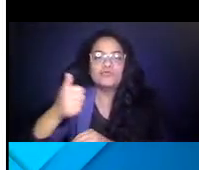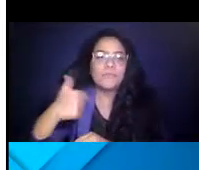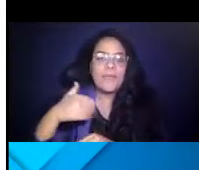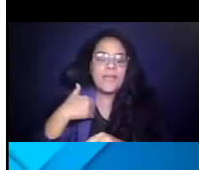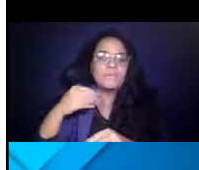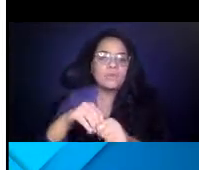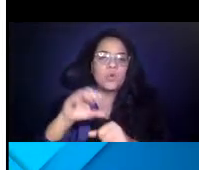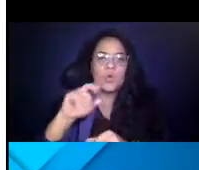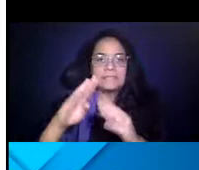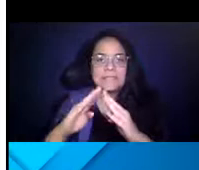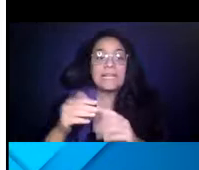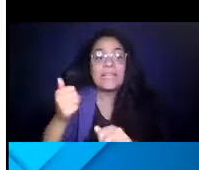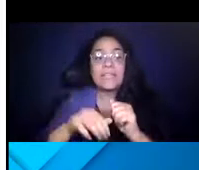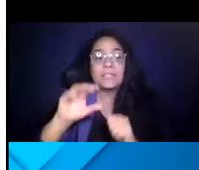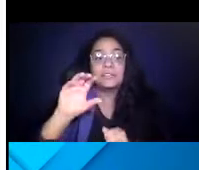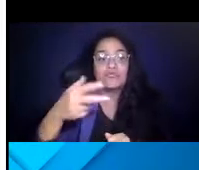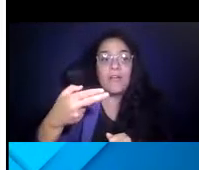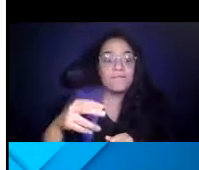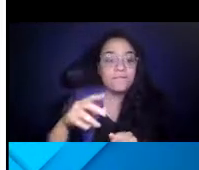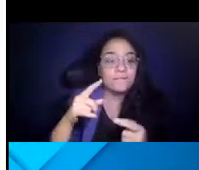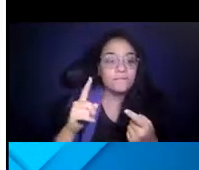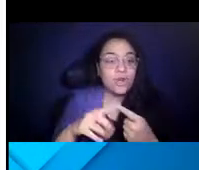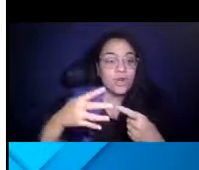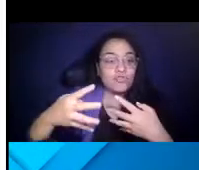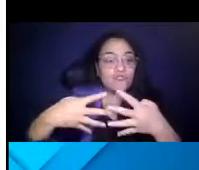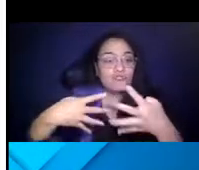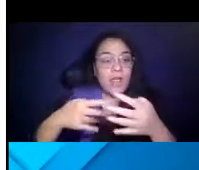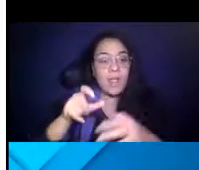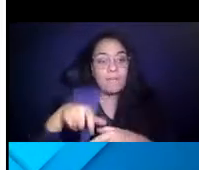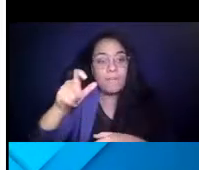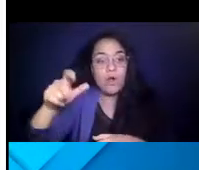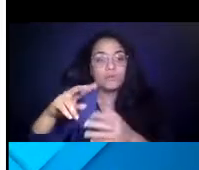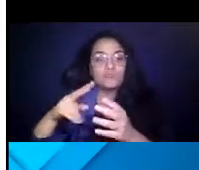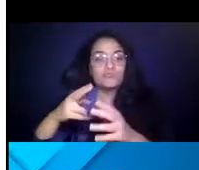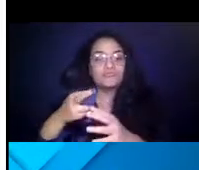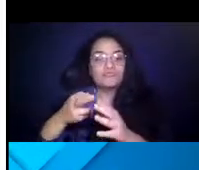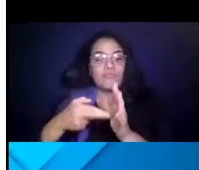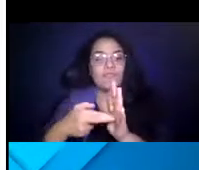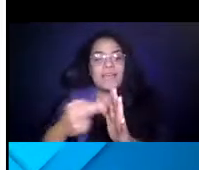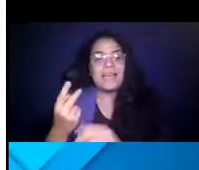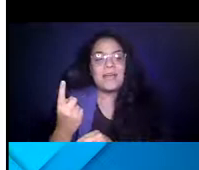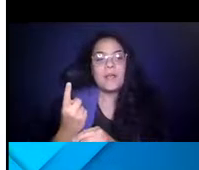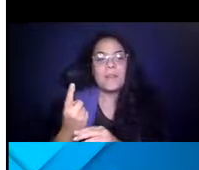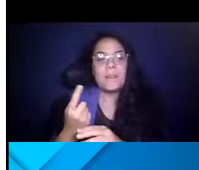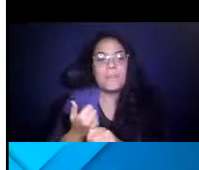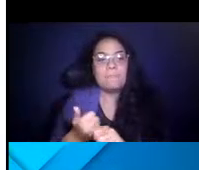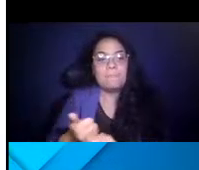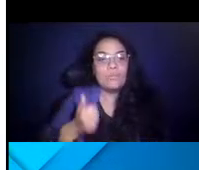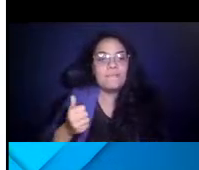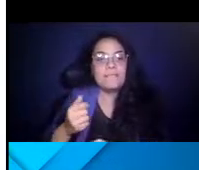14:52:22 Each graph, the gray bars represent the prior year, which would be during the onset of the pandemic compared to the current year.